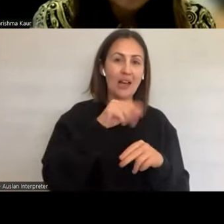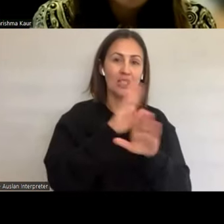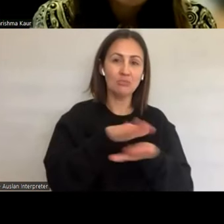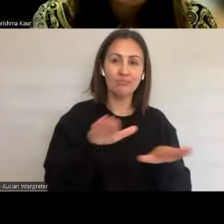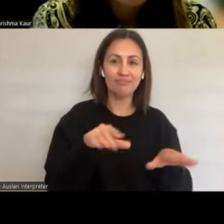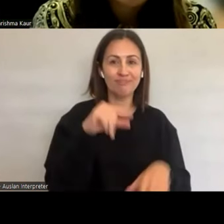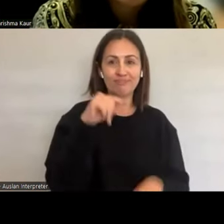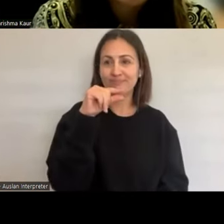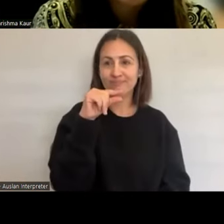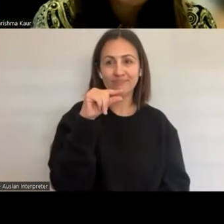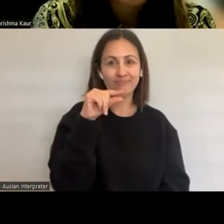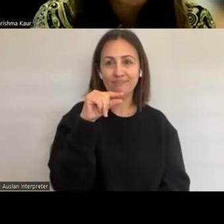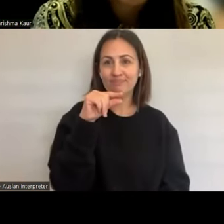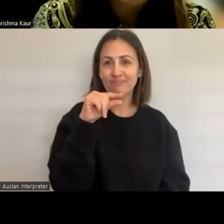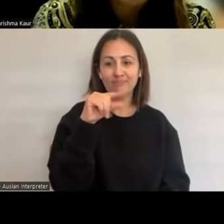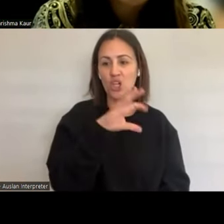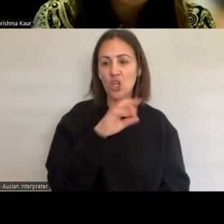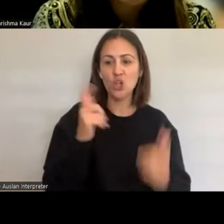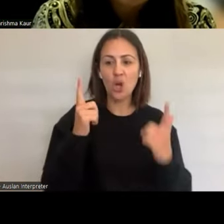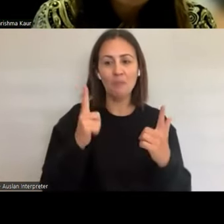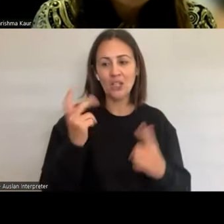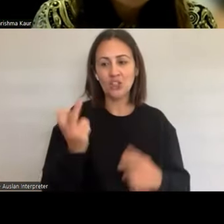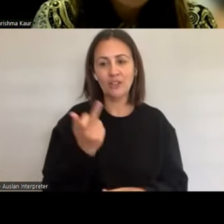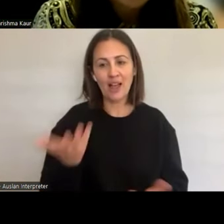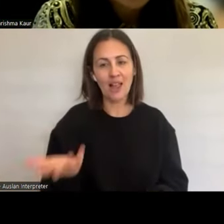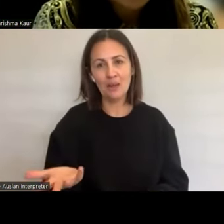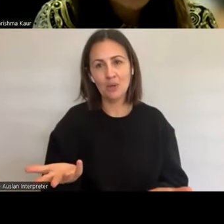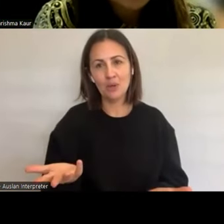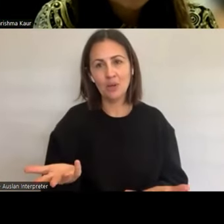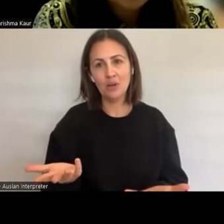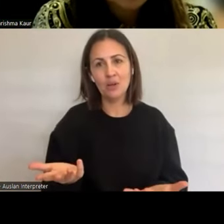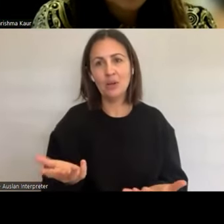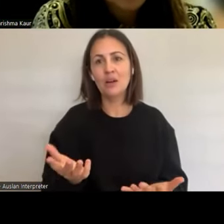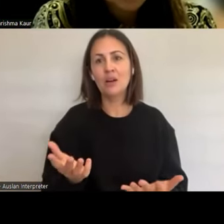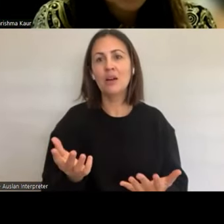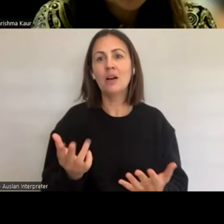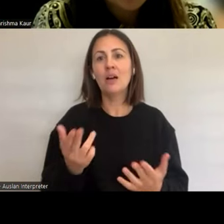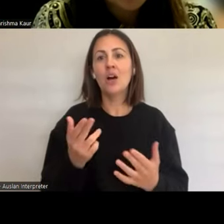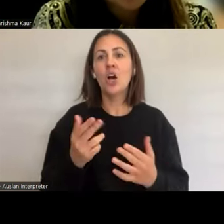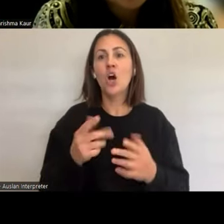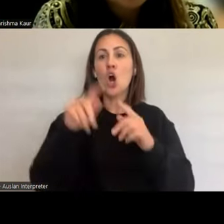what's available on the market. Male condoms are really easily accessible, but when we look at a